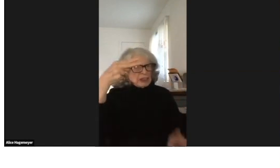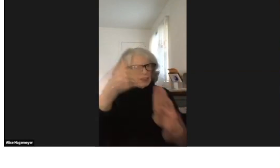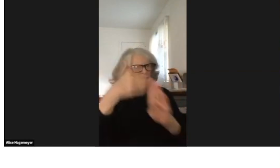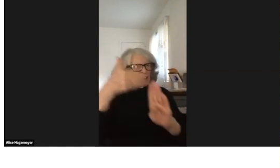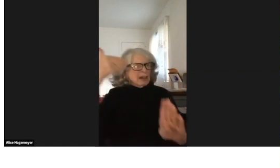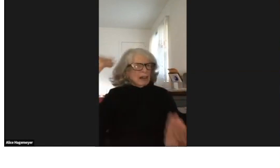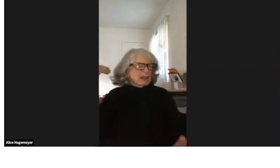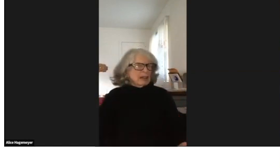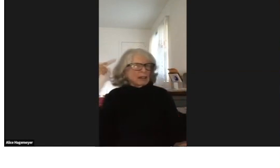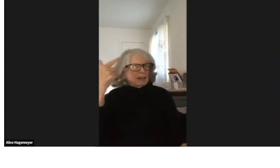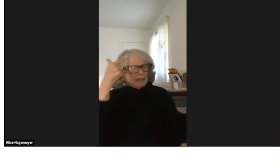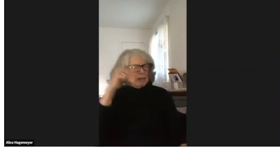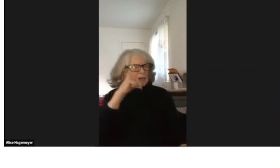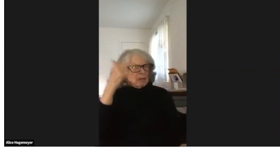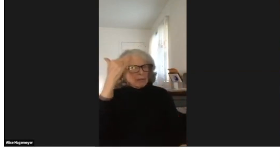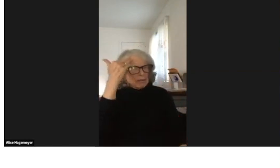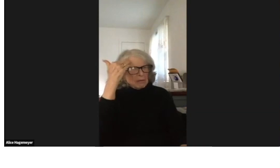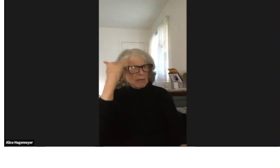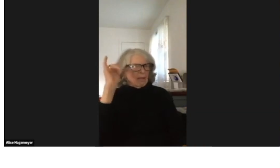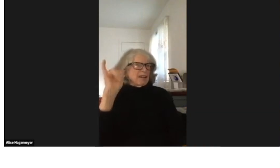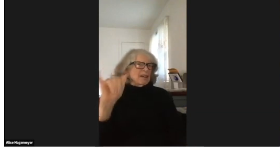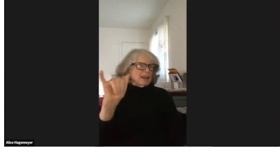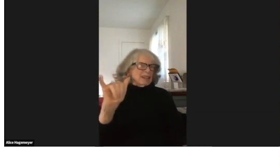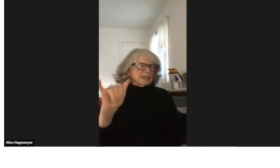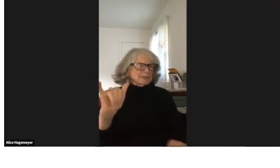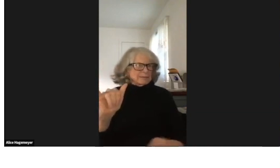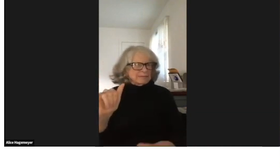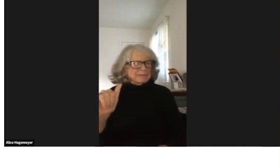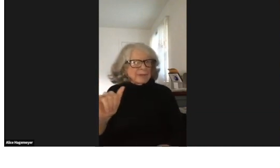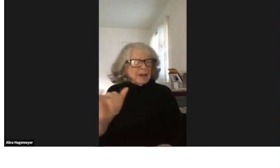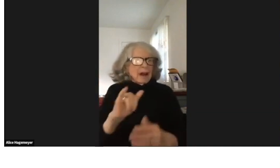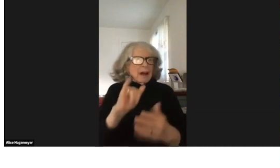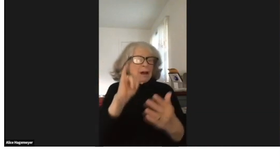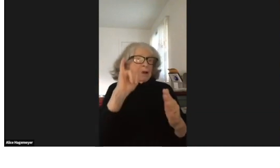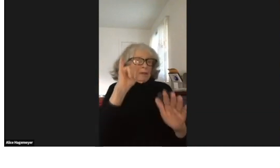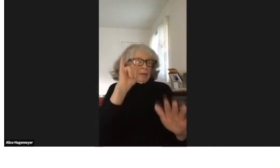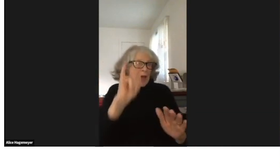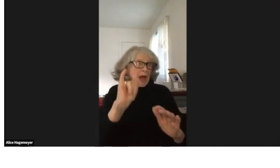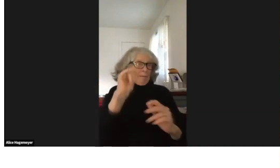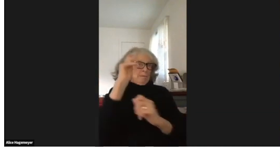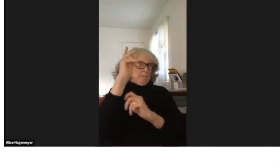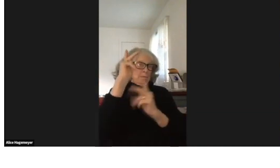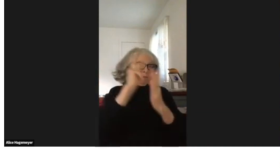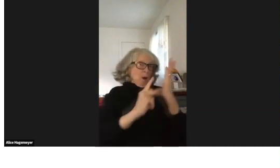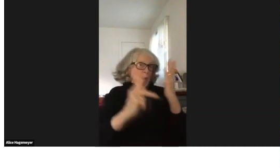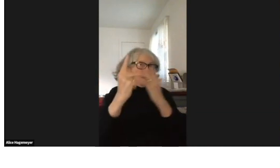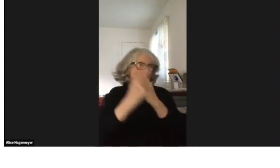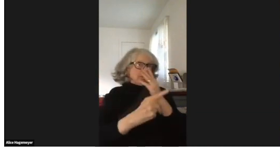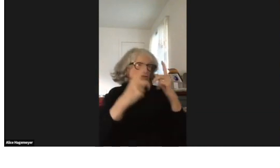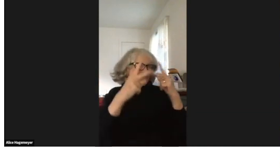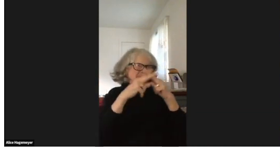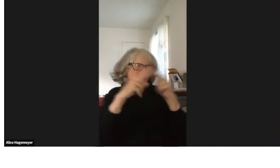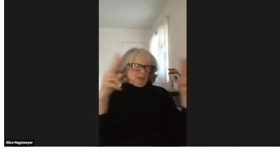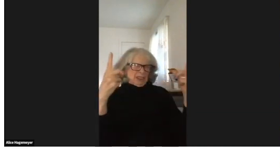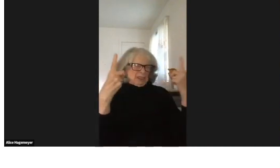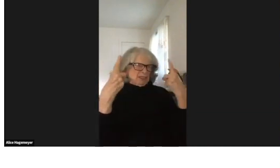Many deaf people didn't know about that, they didn't know about the history, how was our first school founded here.